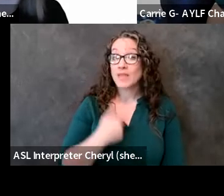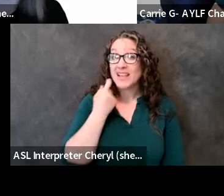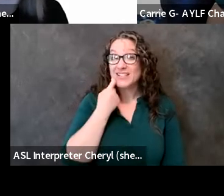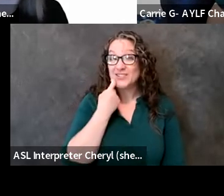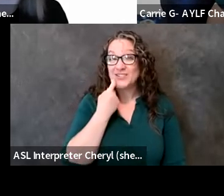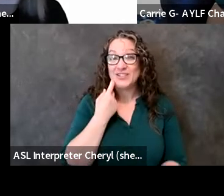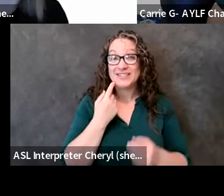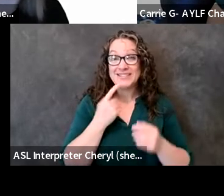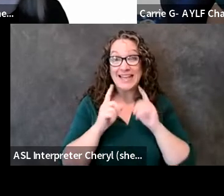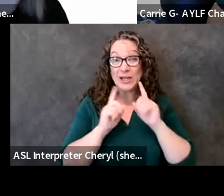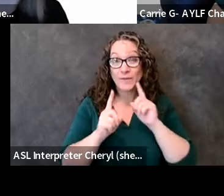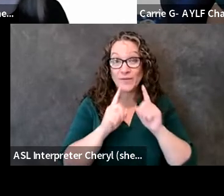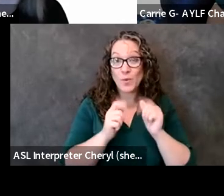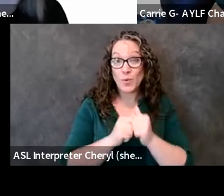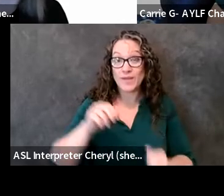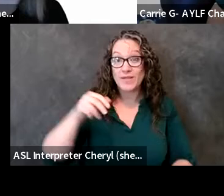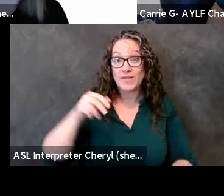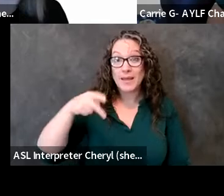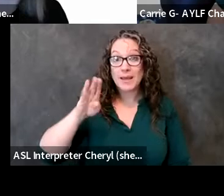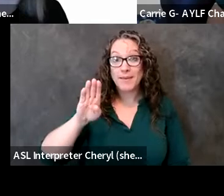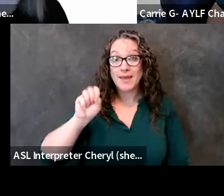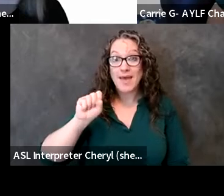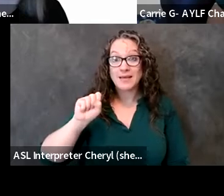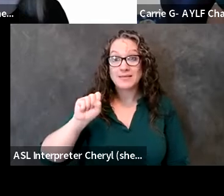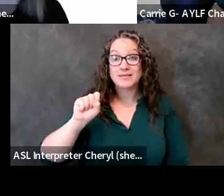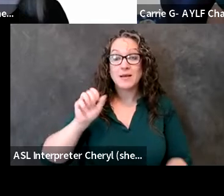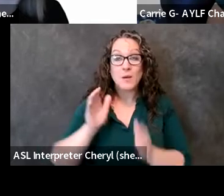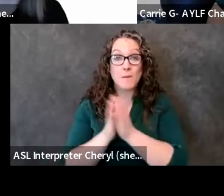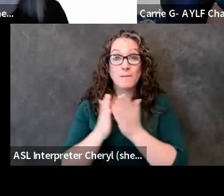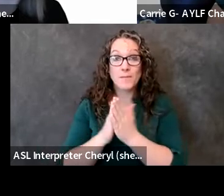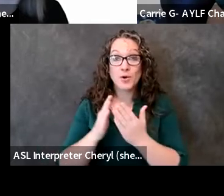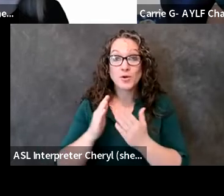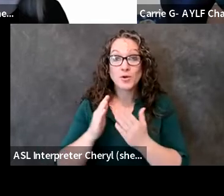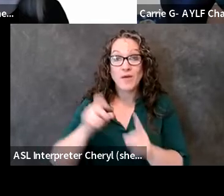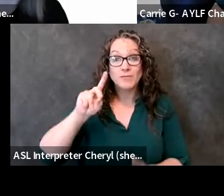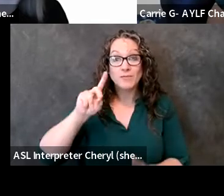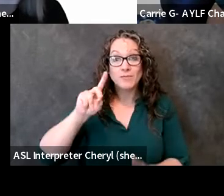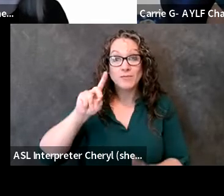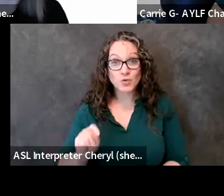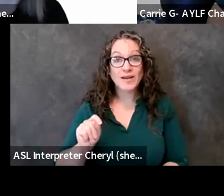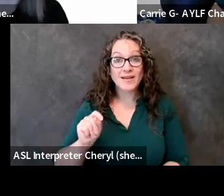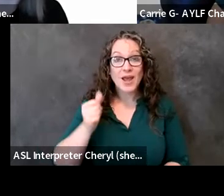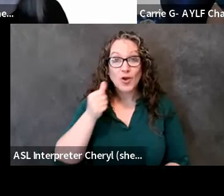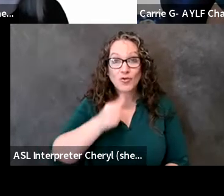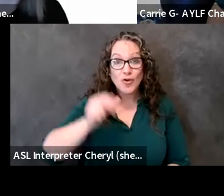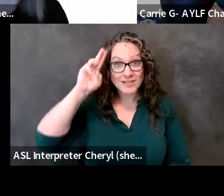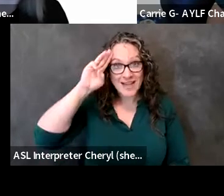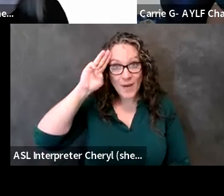books um detroit and girl scouts and it was for their access for all campaign